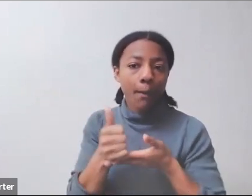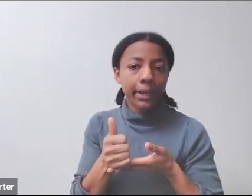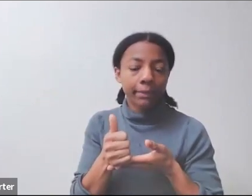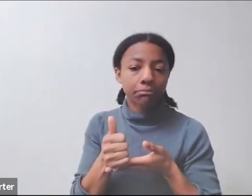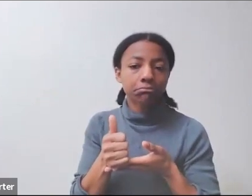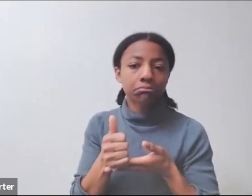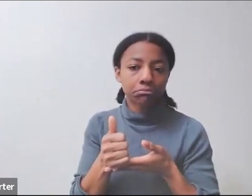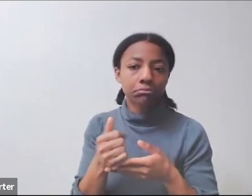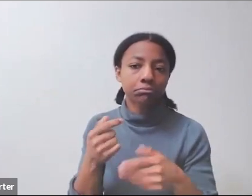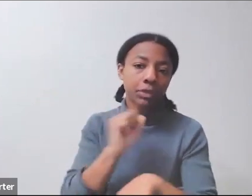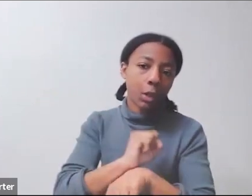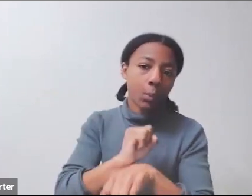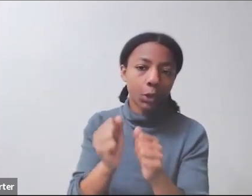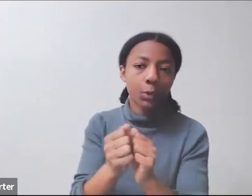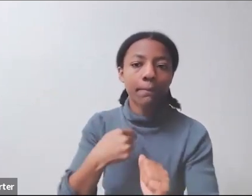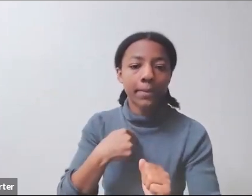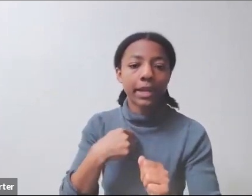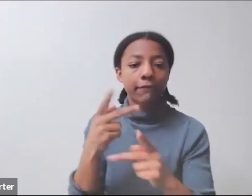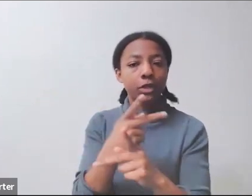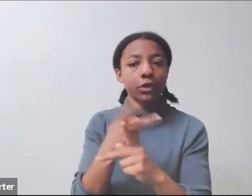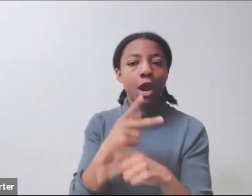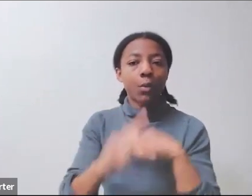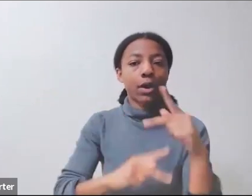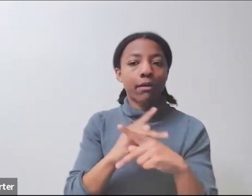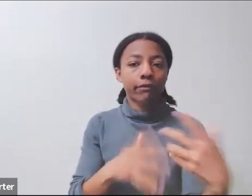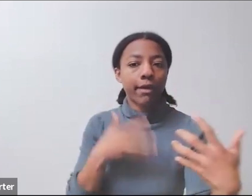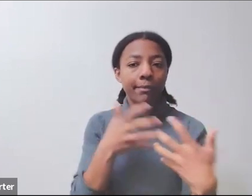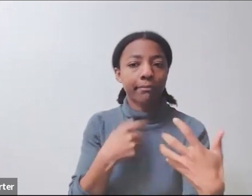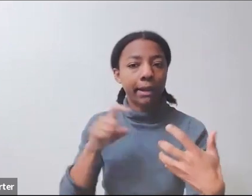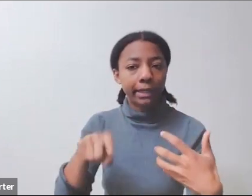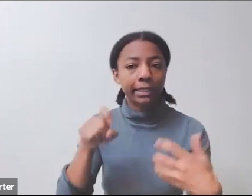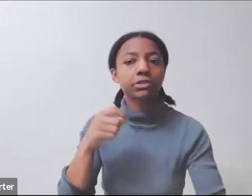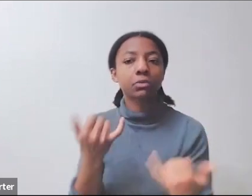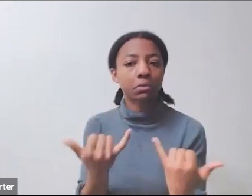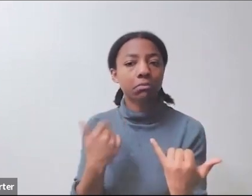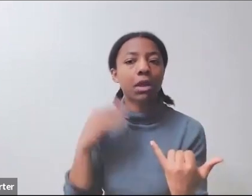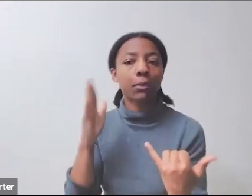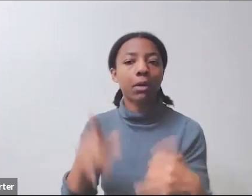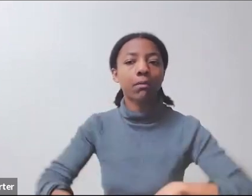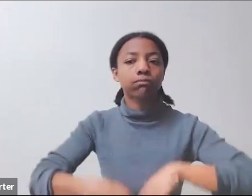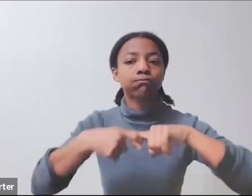and see if anyone has any questions.